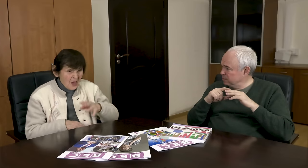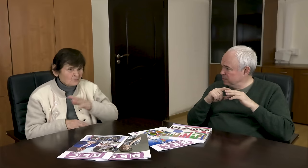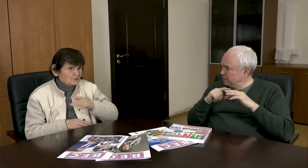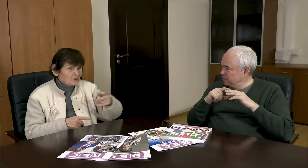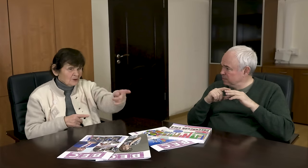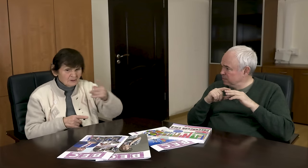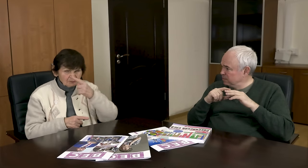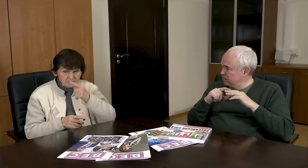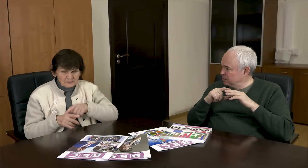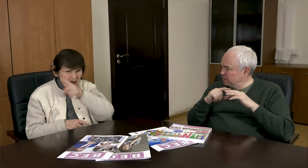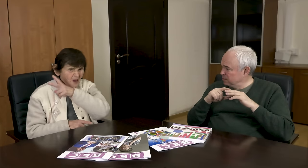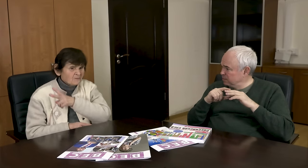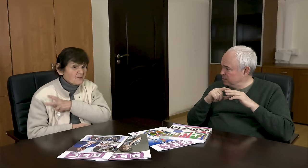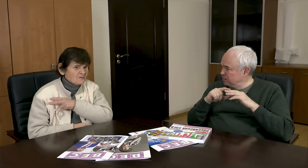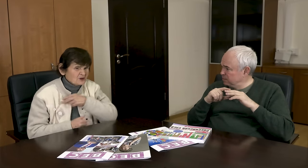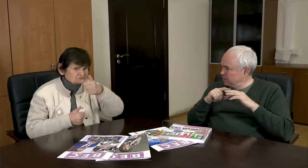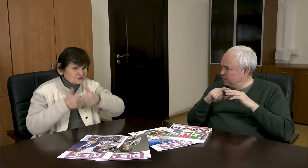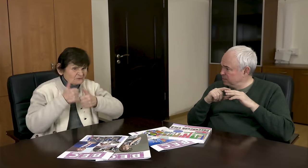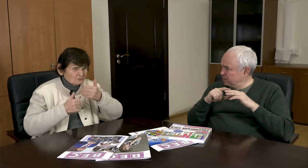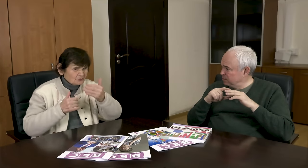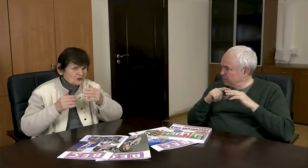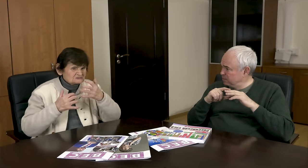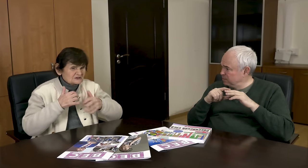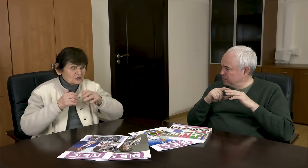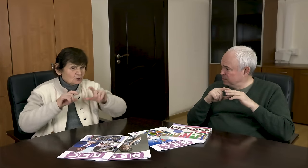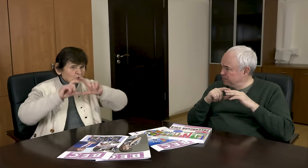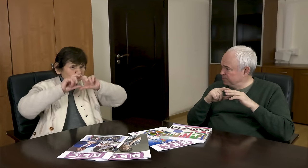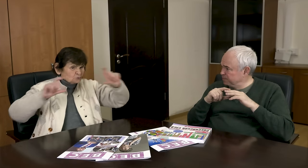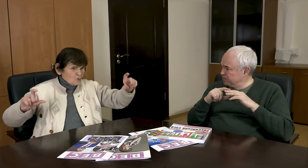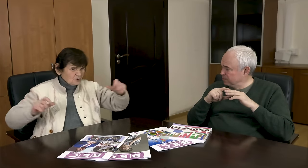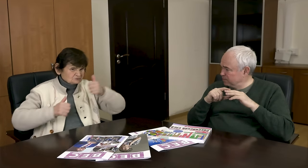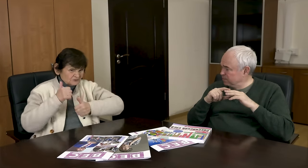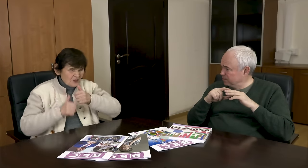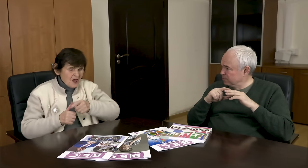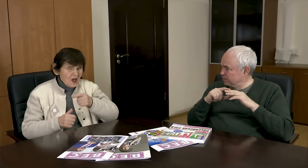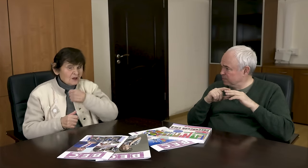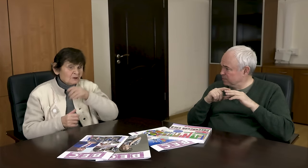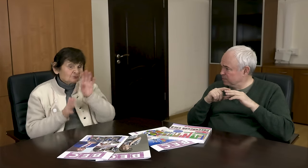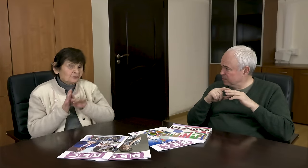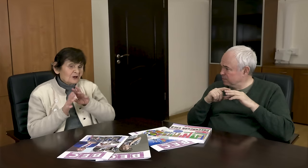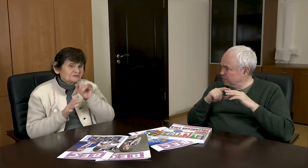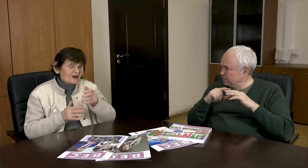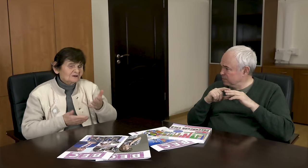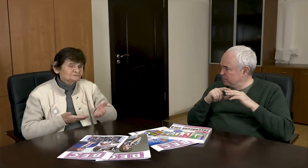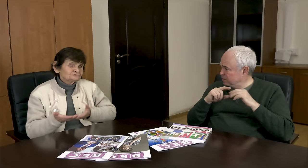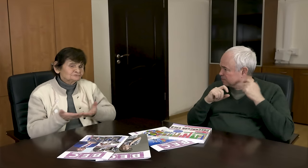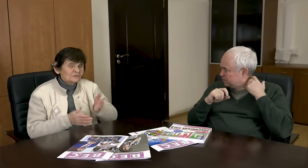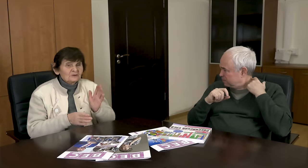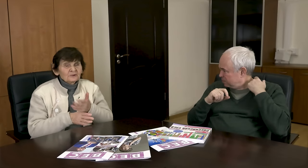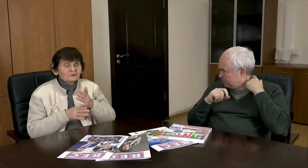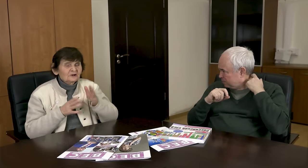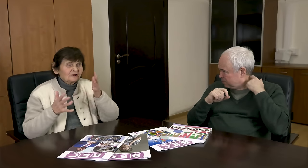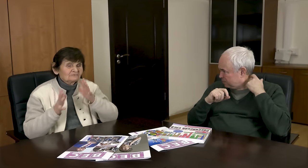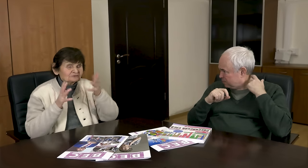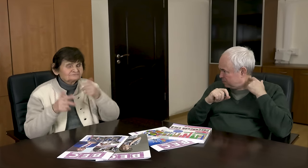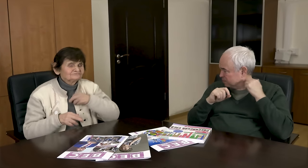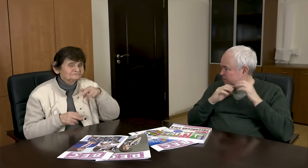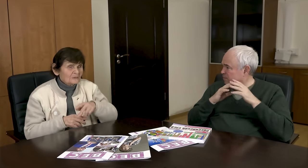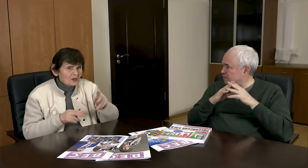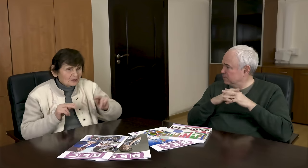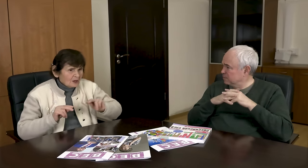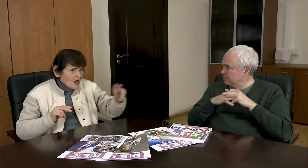During the competition in Perm, I once walked through the forest.